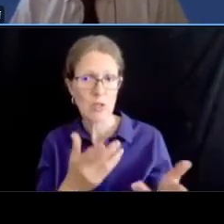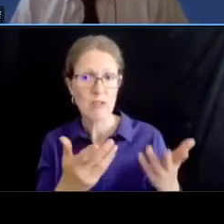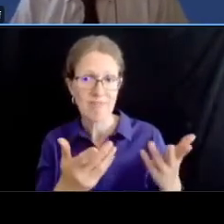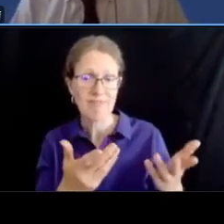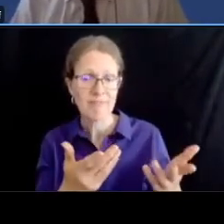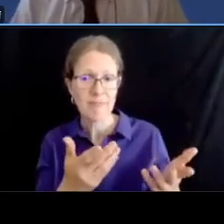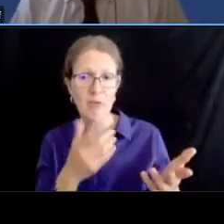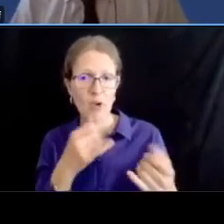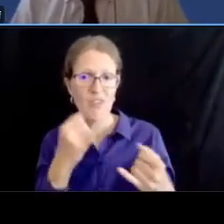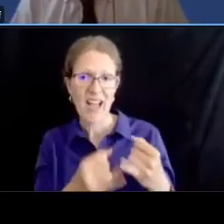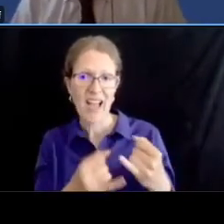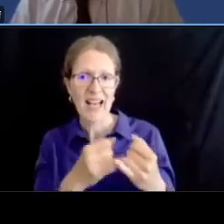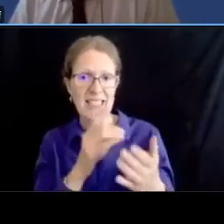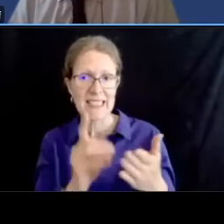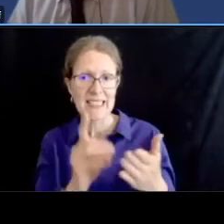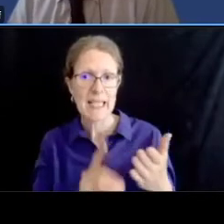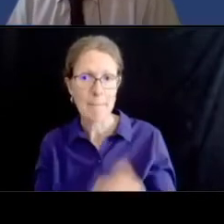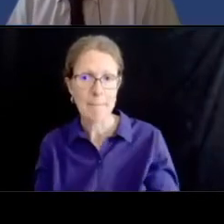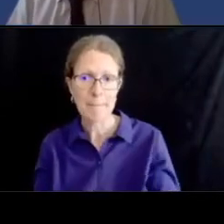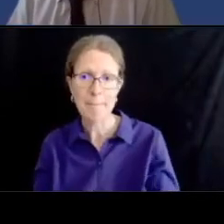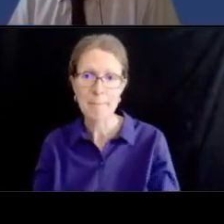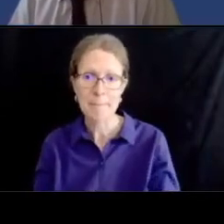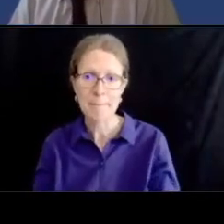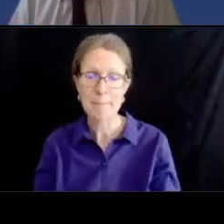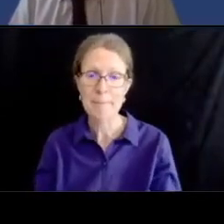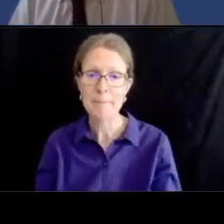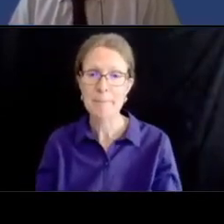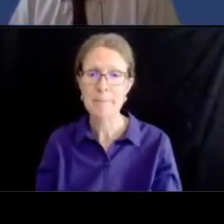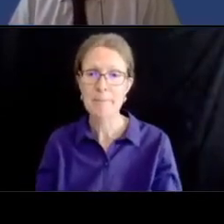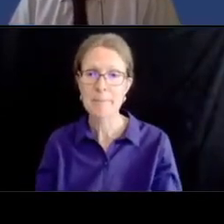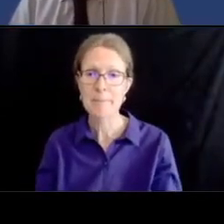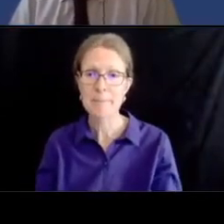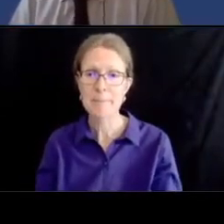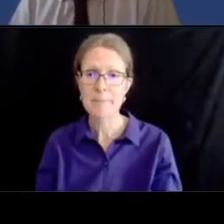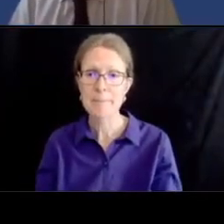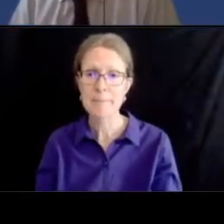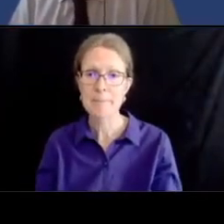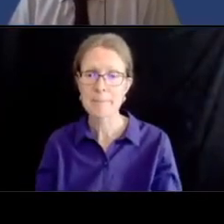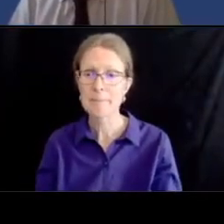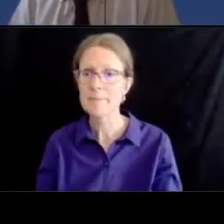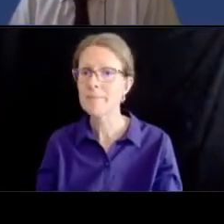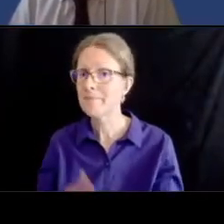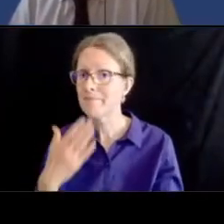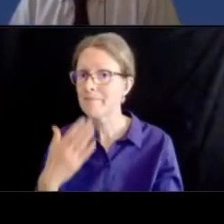thanks lauren the next question in order to accommodate pudos for the elderly